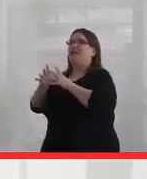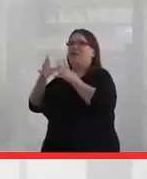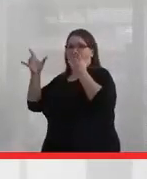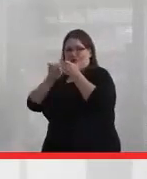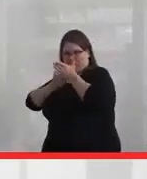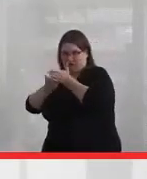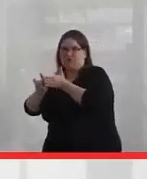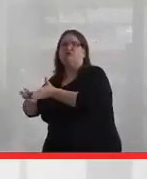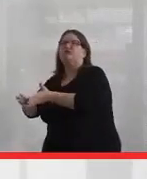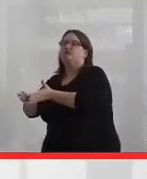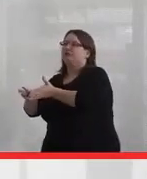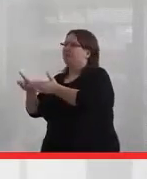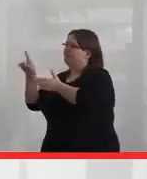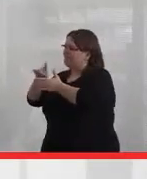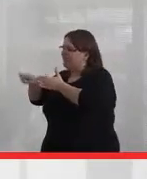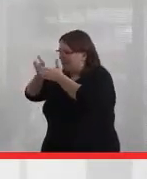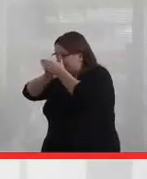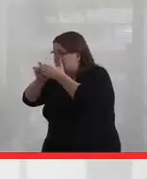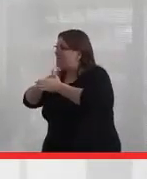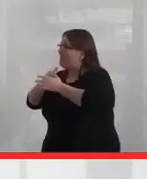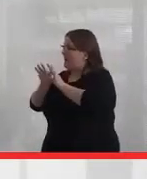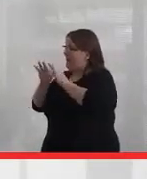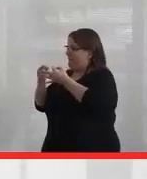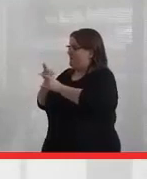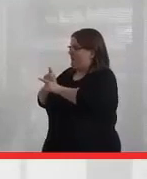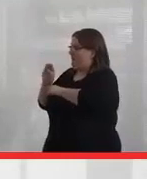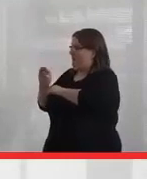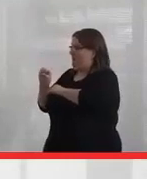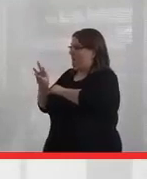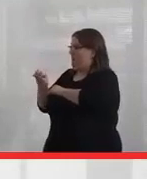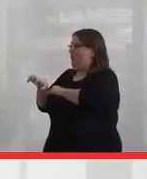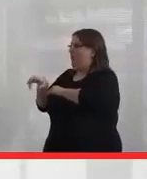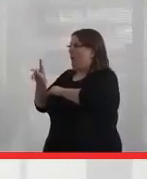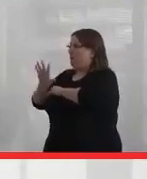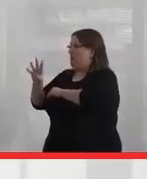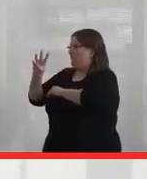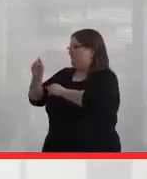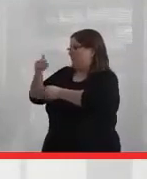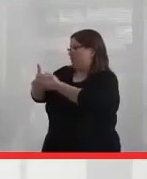and they've researched that my family is Mohawk, at least six generations back.